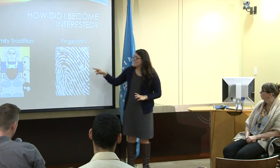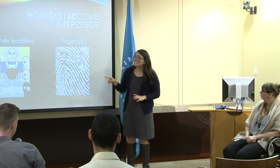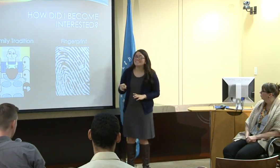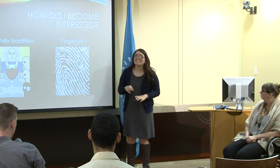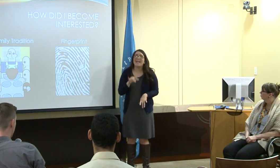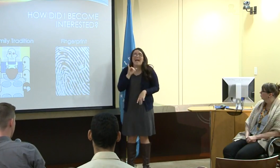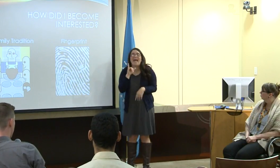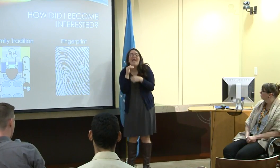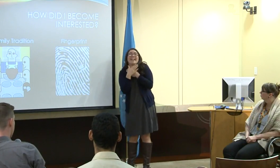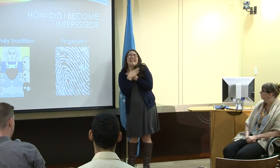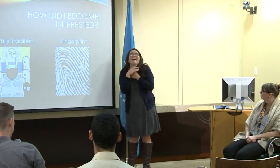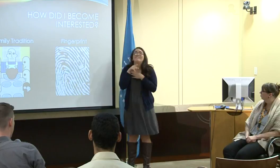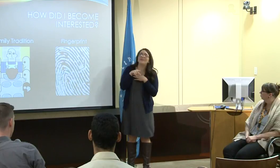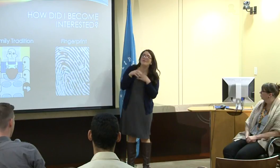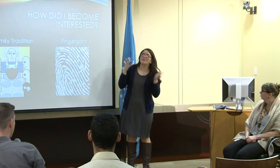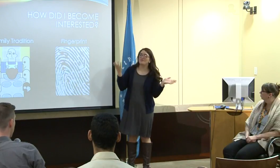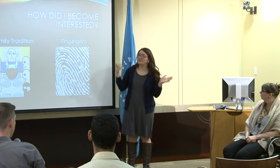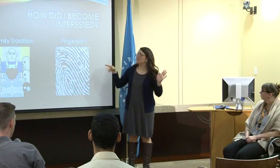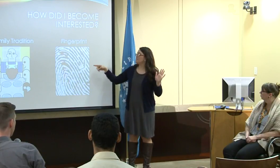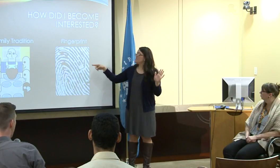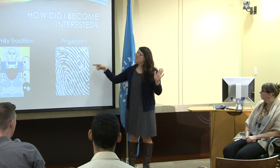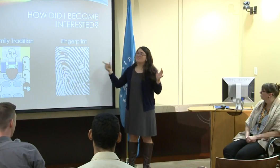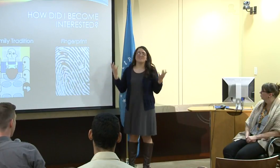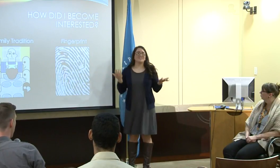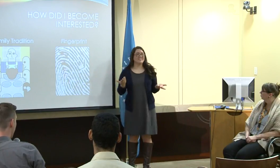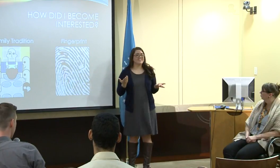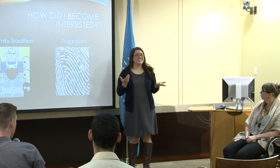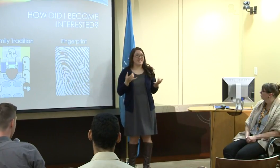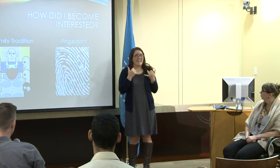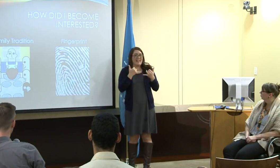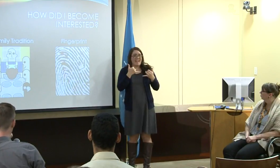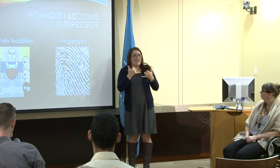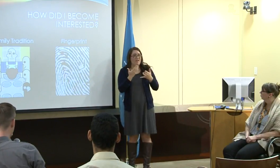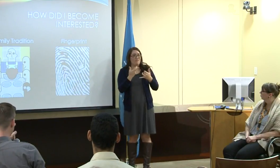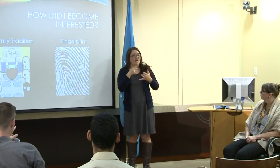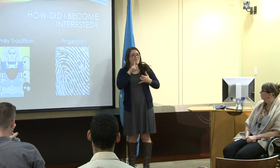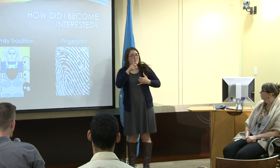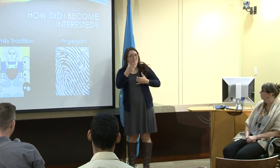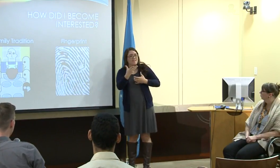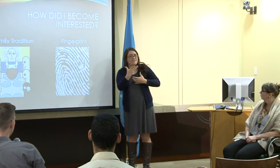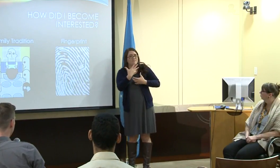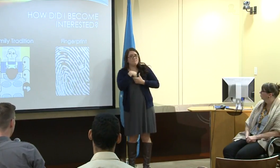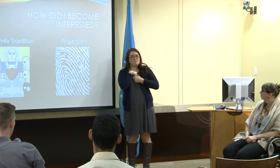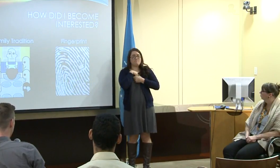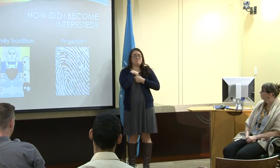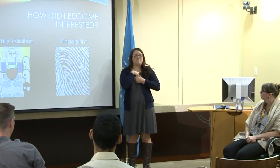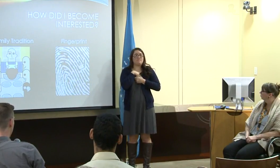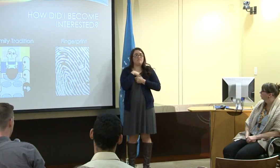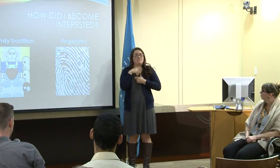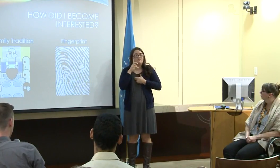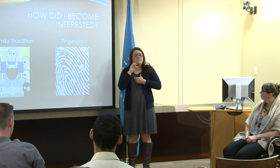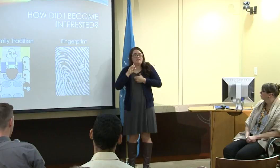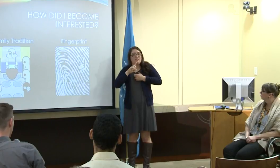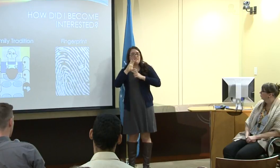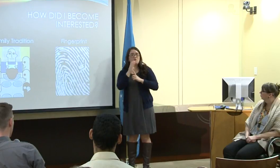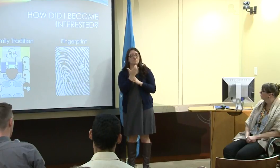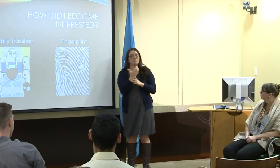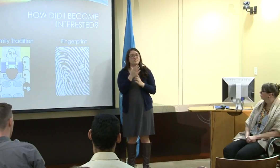Then to even understand her as a deaf woman. And then everybody knows the "I love you" hand shape, and that's seen within this fingerprint, and it shows a true embodiment